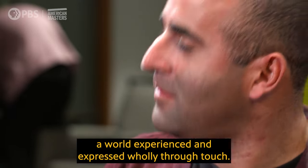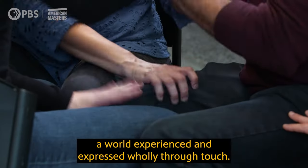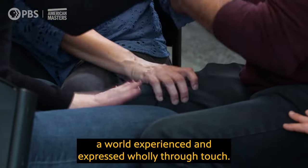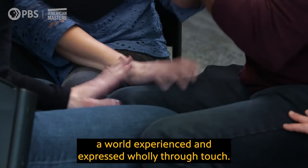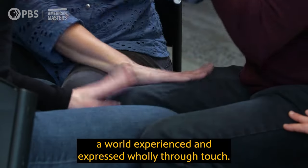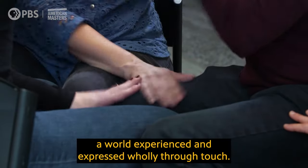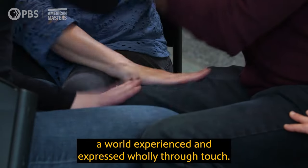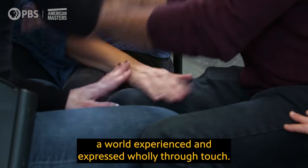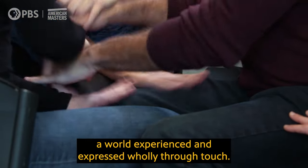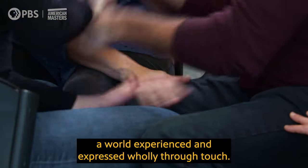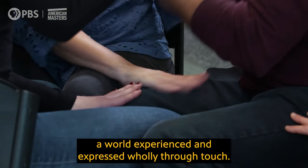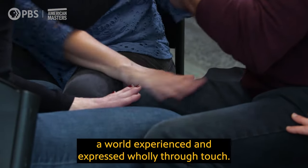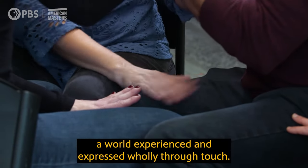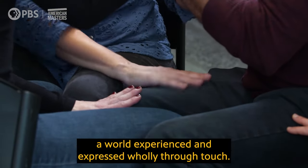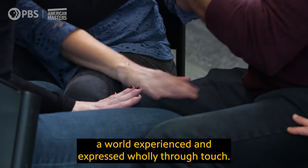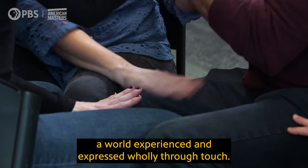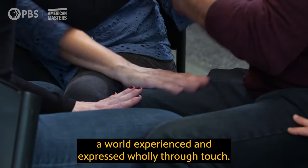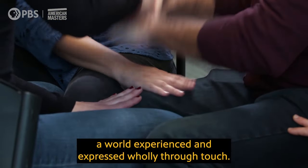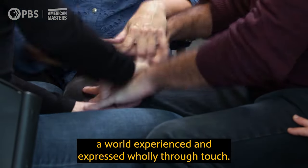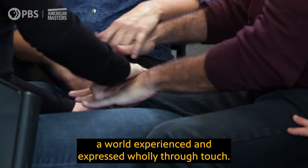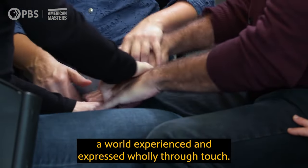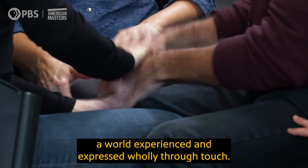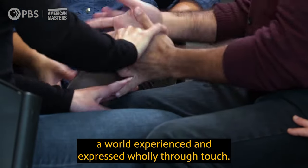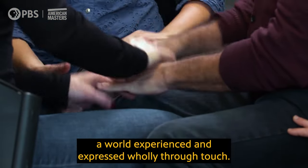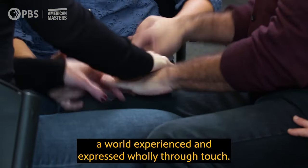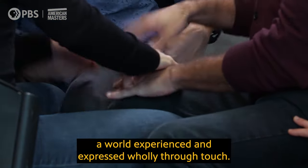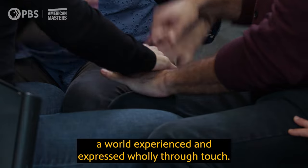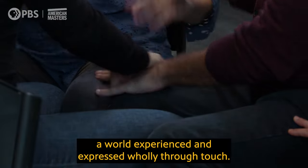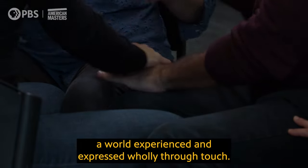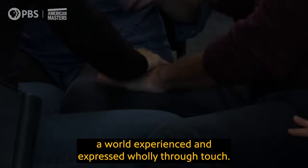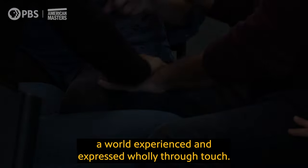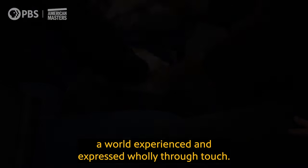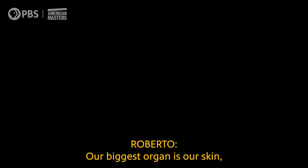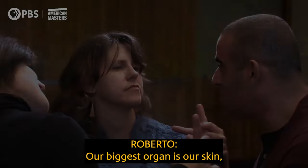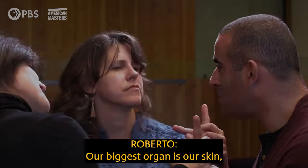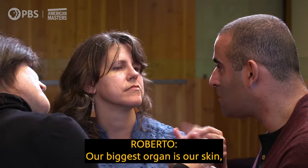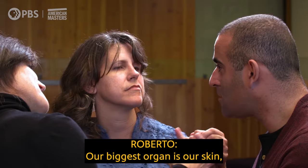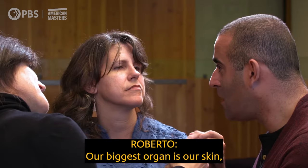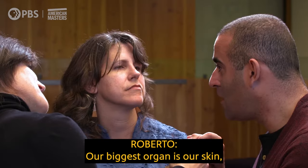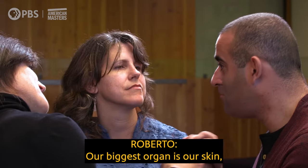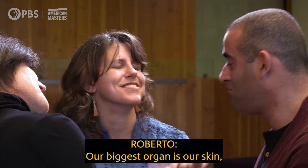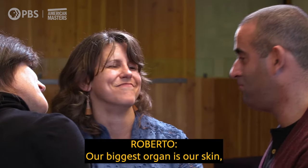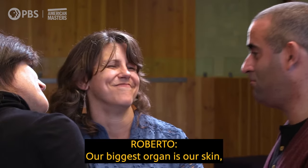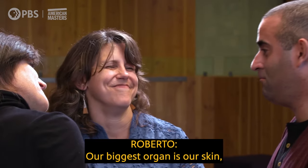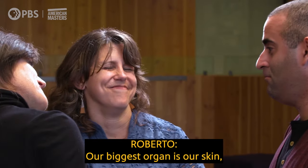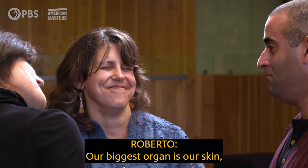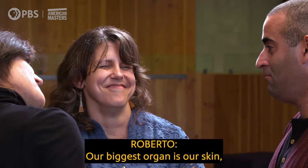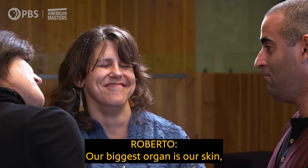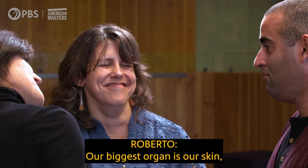a world experienced and expressed wholly through touch. Our biggest organ is our skin,